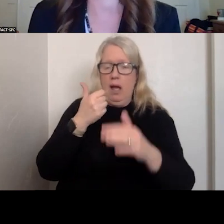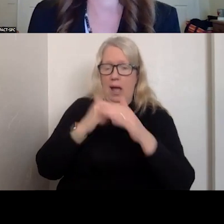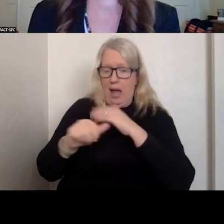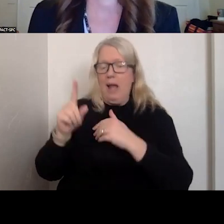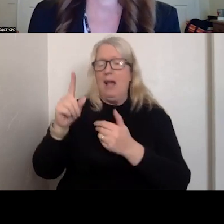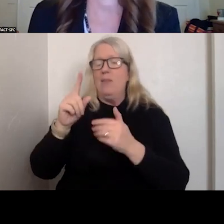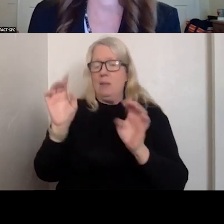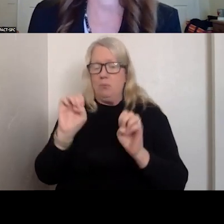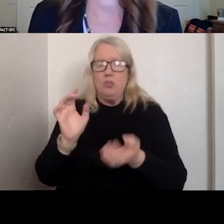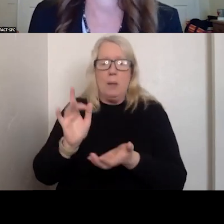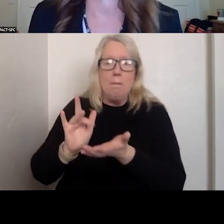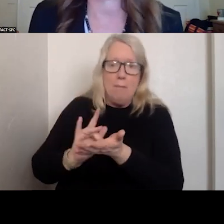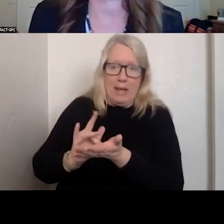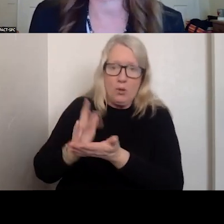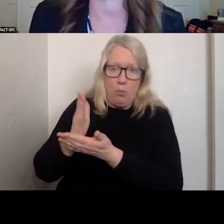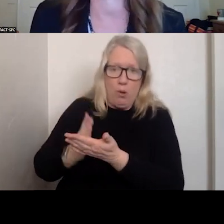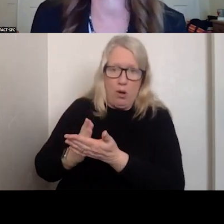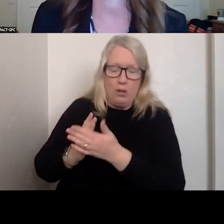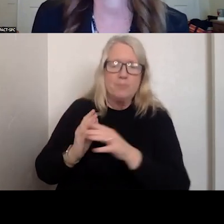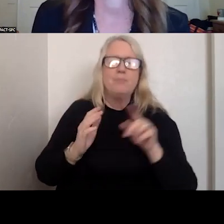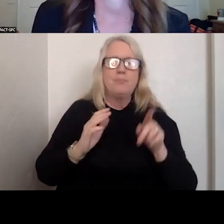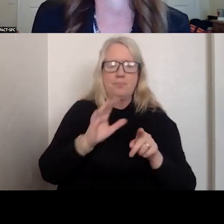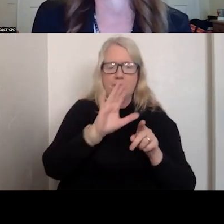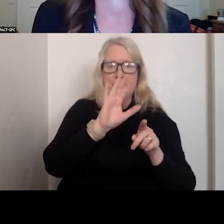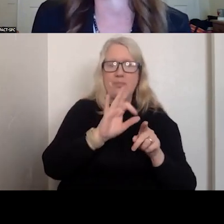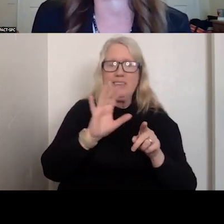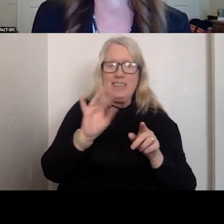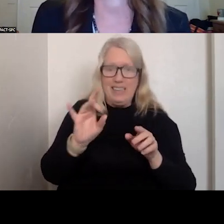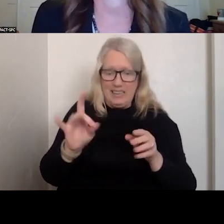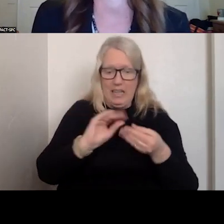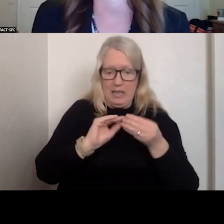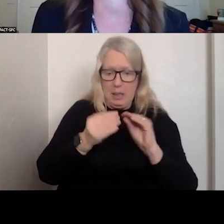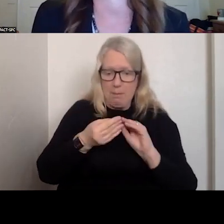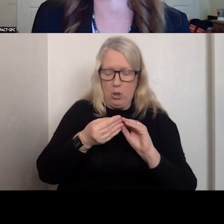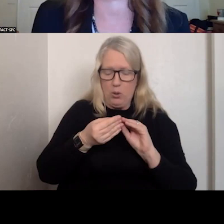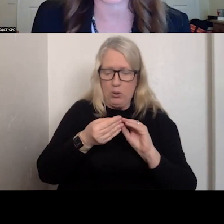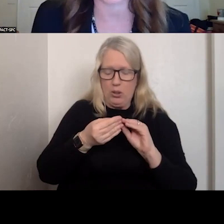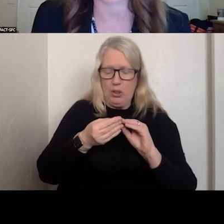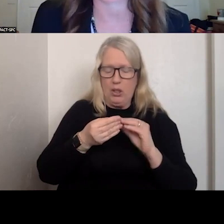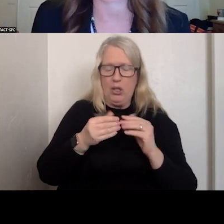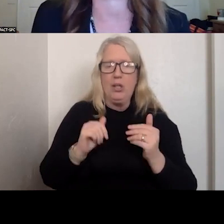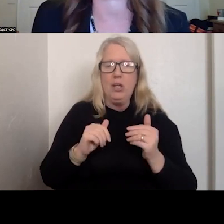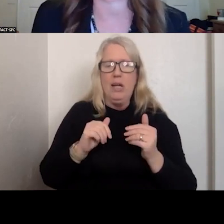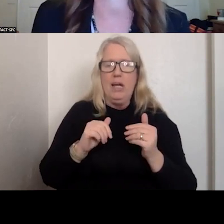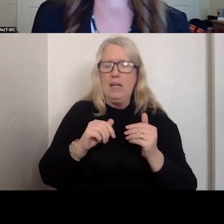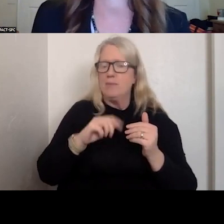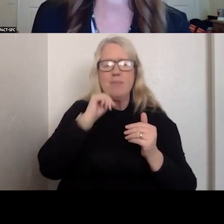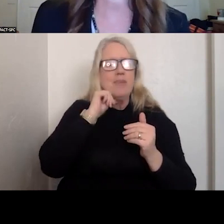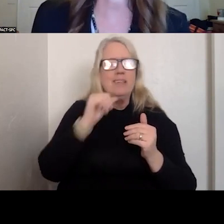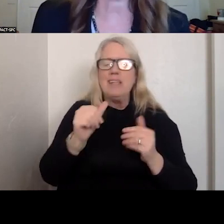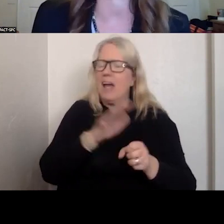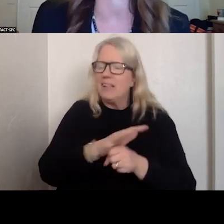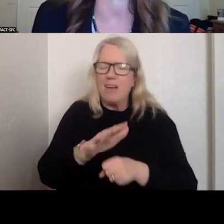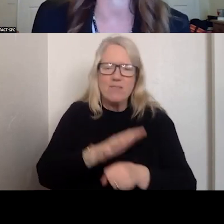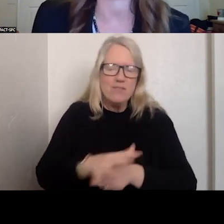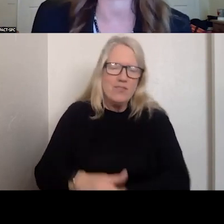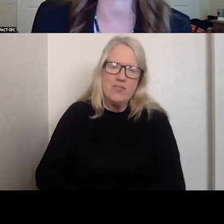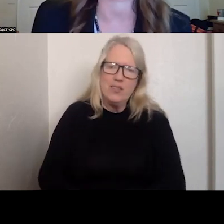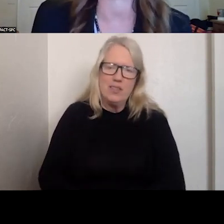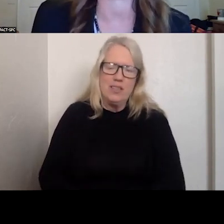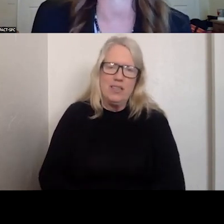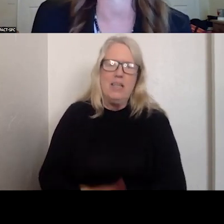HAVING THE 988 NUMBER ALONE IS SIMPLY NOT ENOUGH. WITHIN SAMHSA'S GUIDELINES,